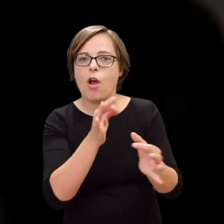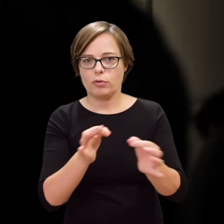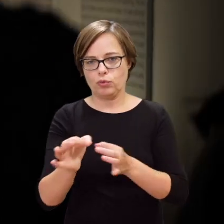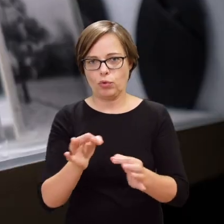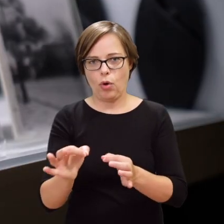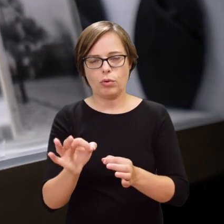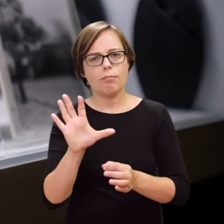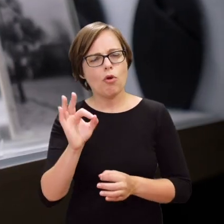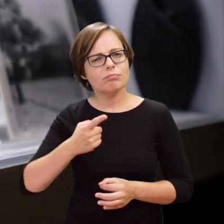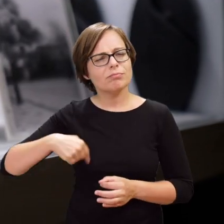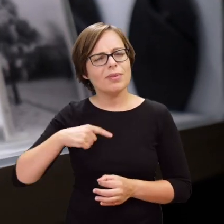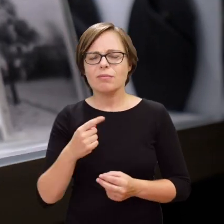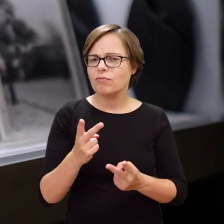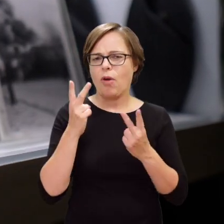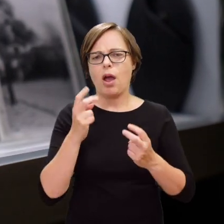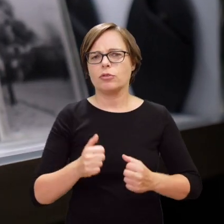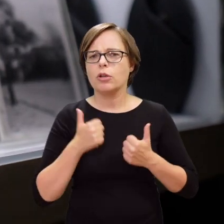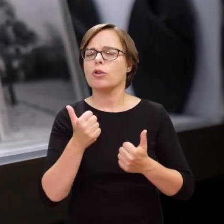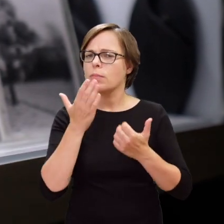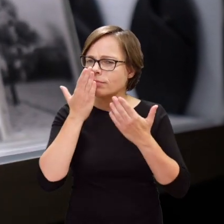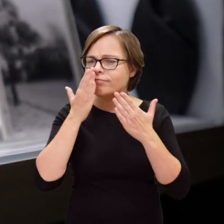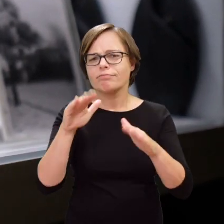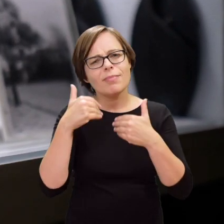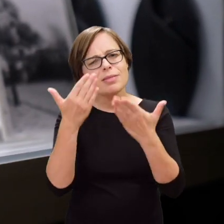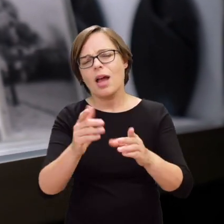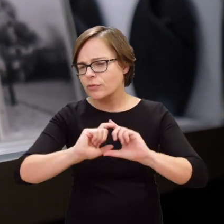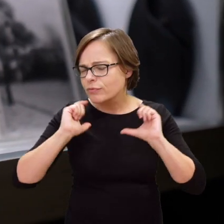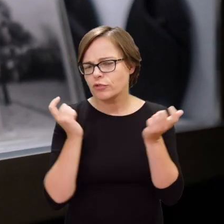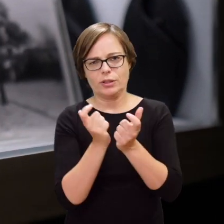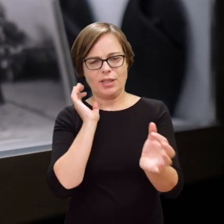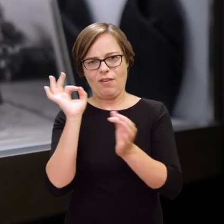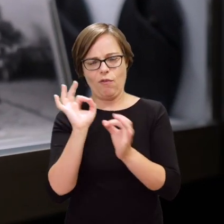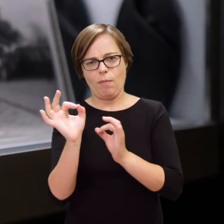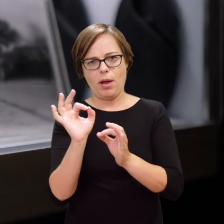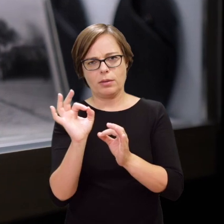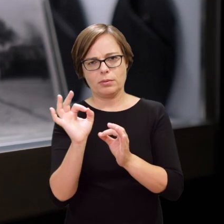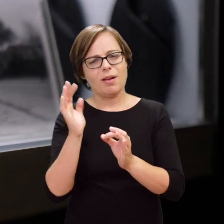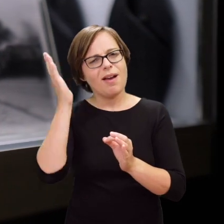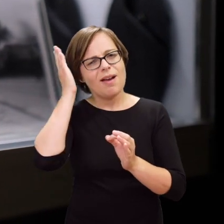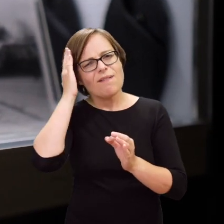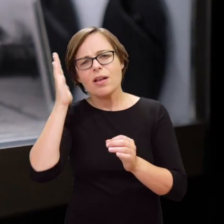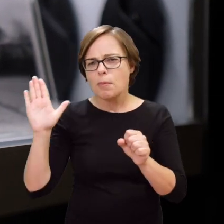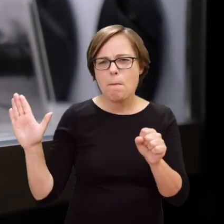It was very important for us to include all the information and knowledge we have